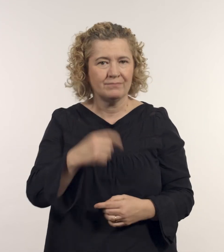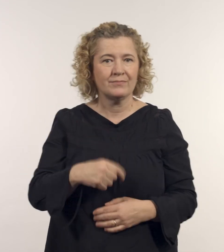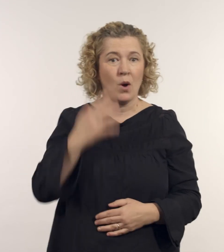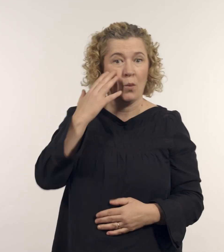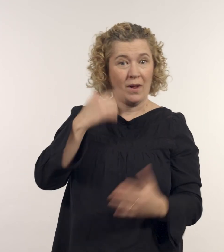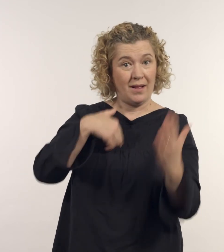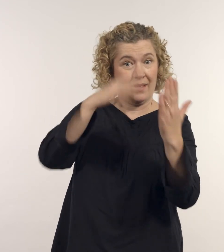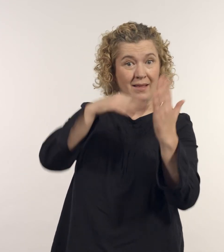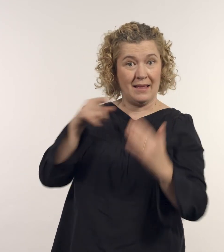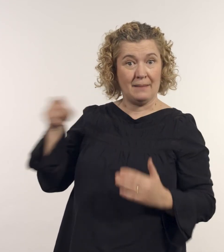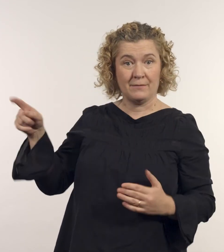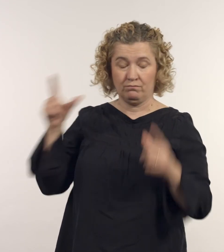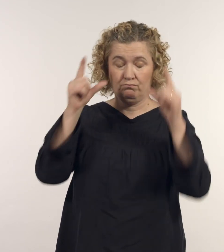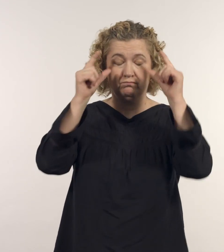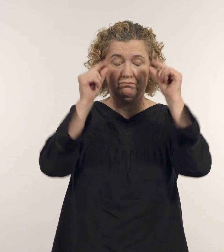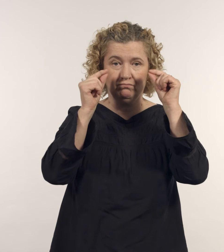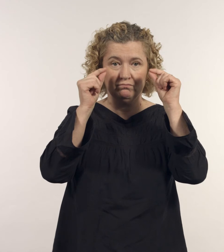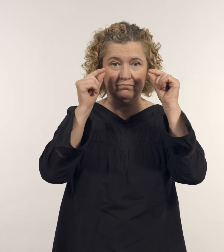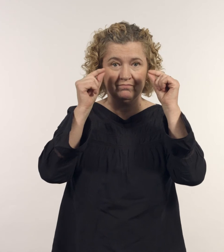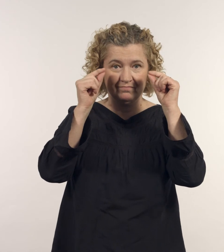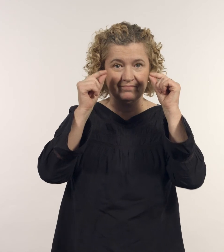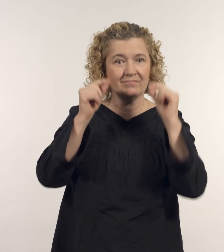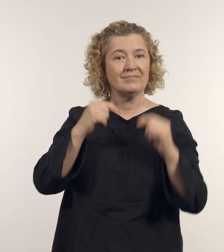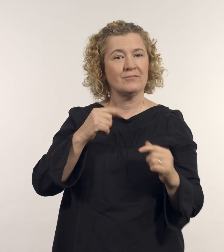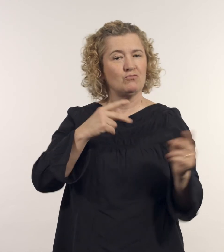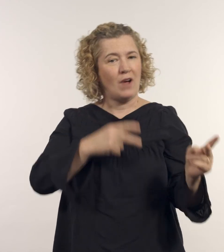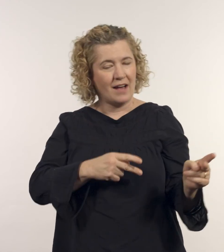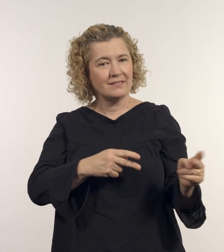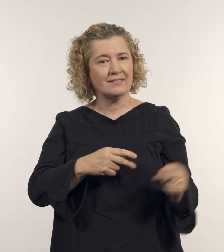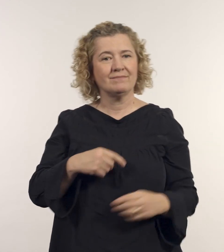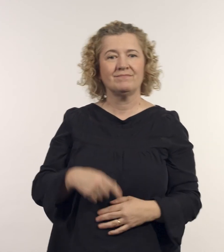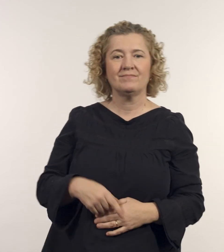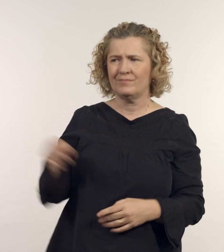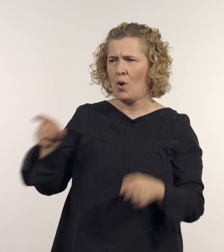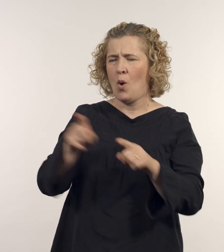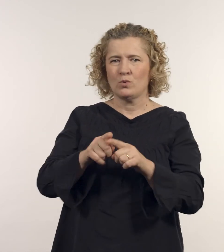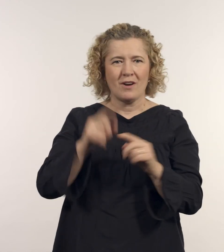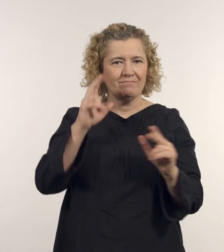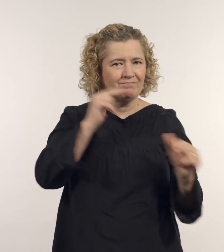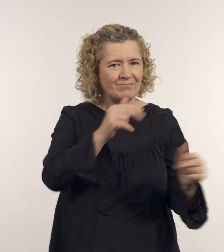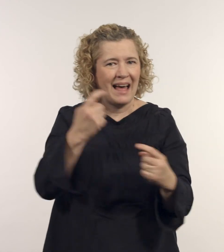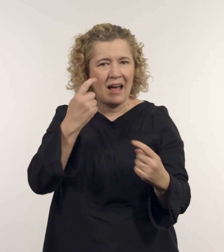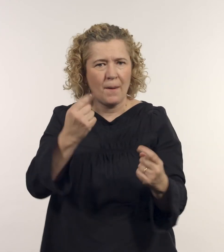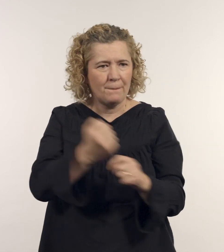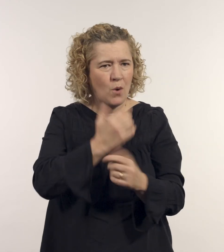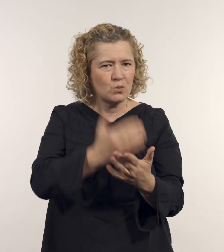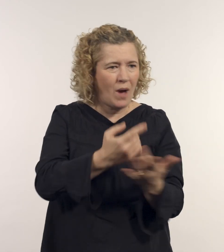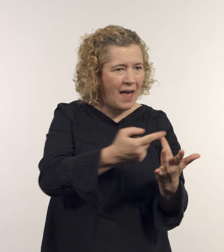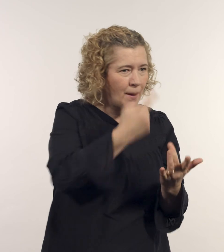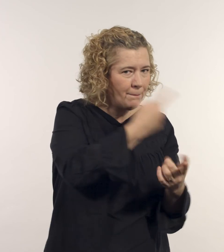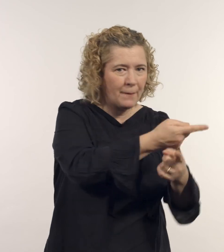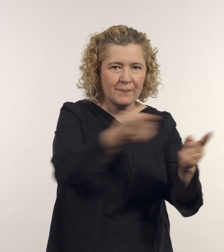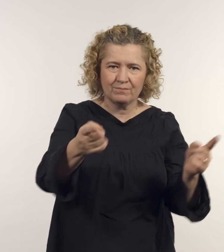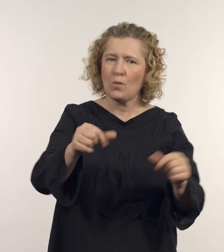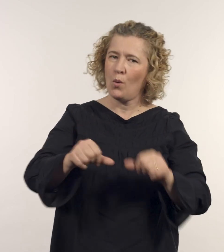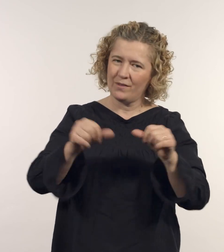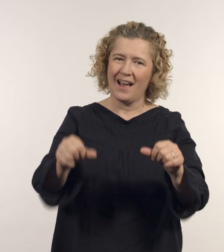That’s why I painted him with his eyes closed and his guard down. Even like this, he’s still looking out for everyone.’